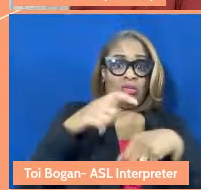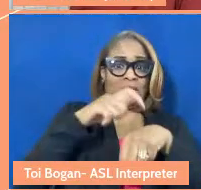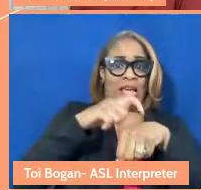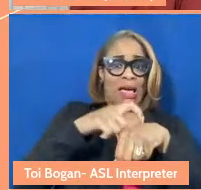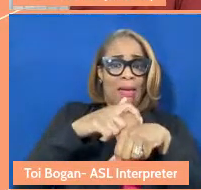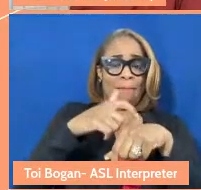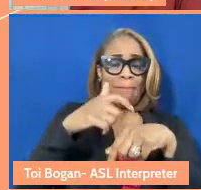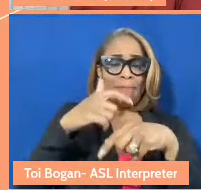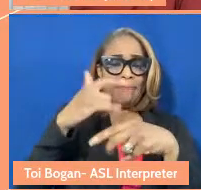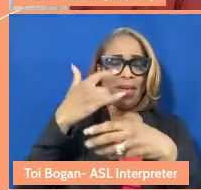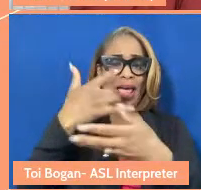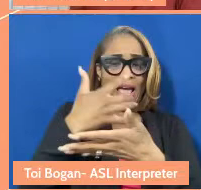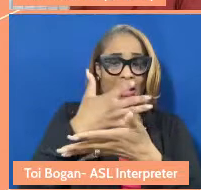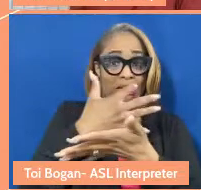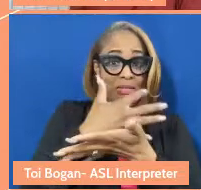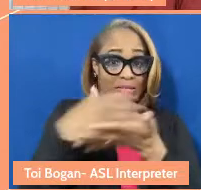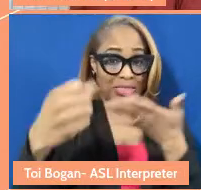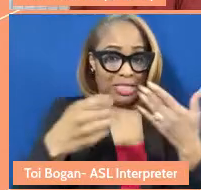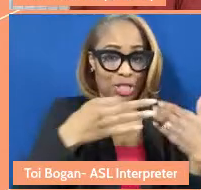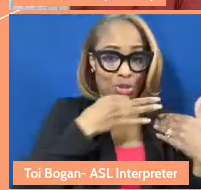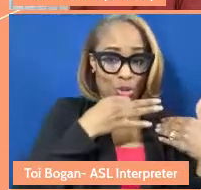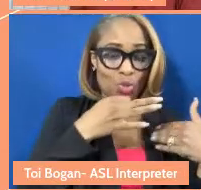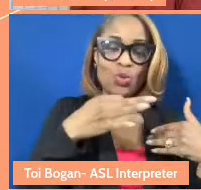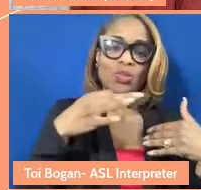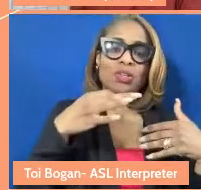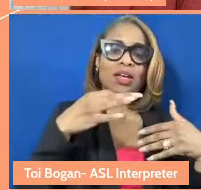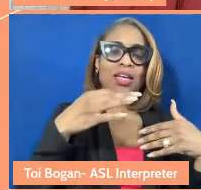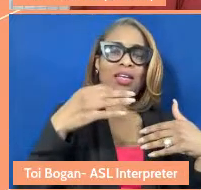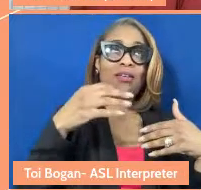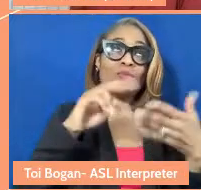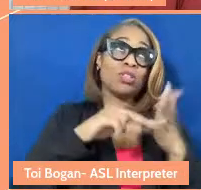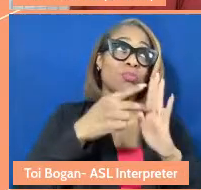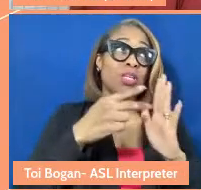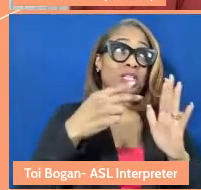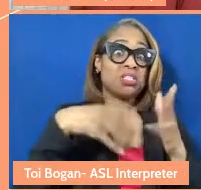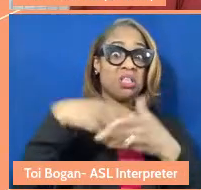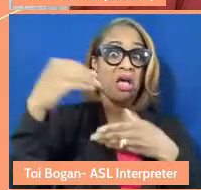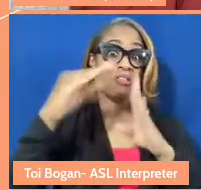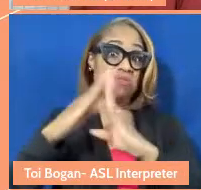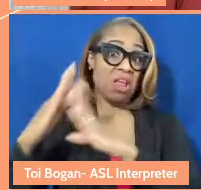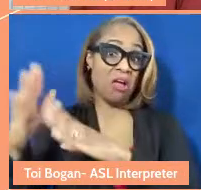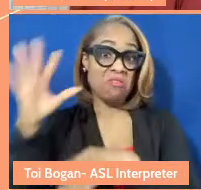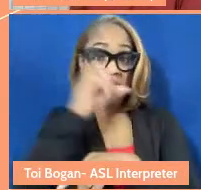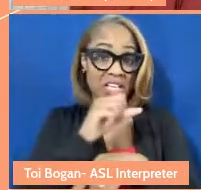of town, out of time, in which case we will be out of town. And so this question, there's a number of